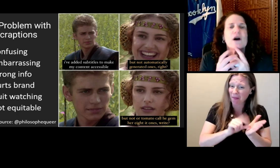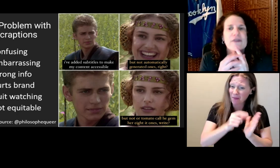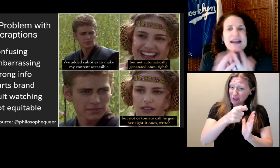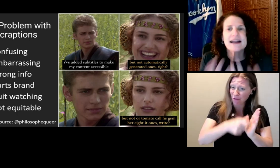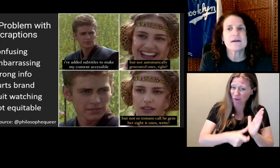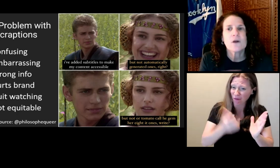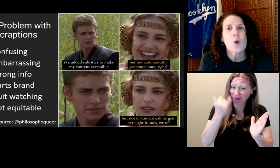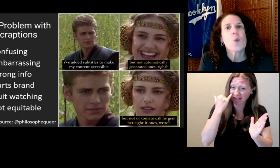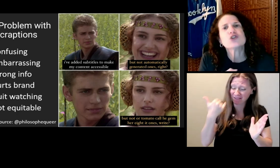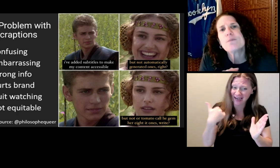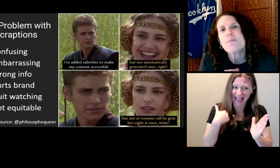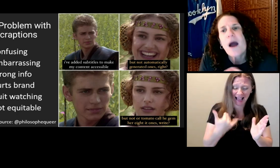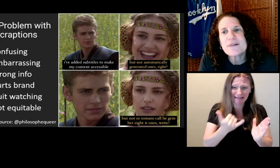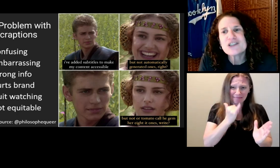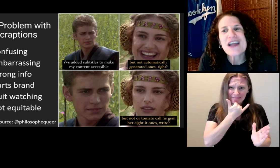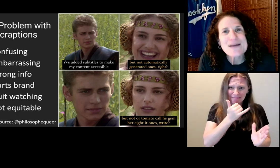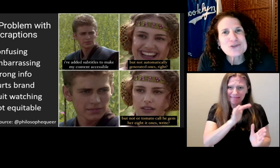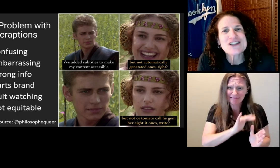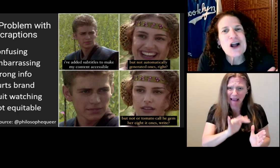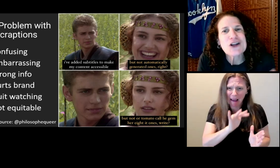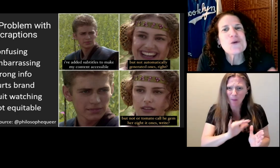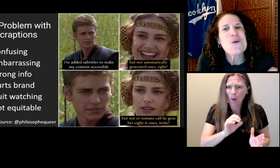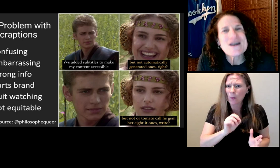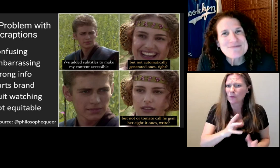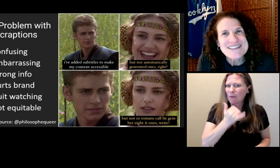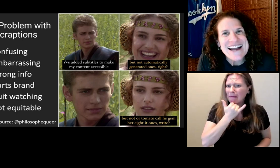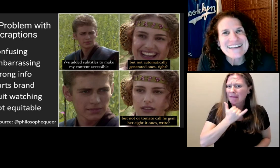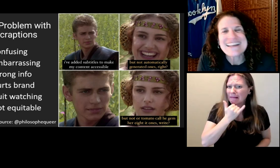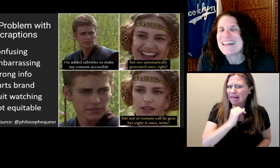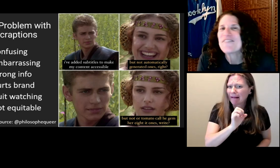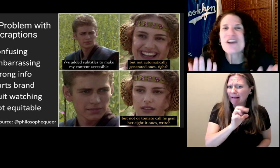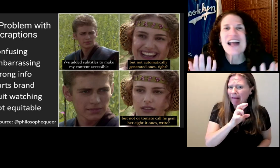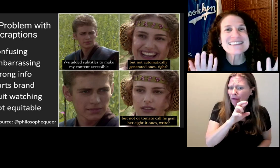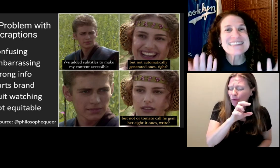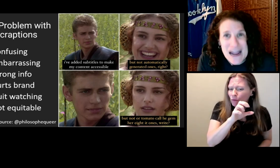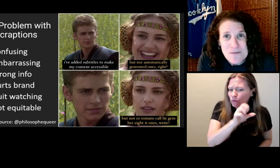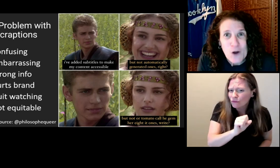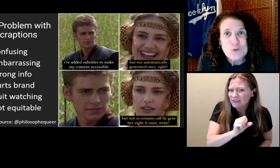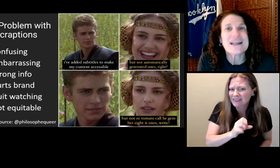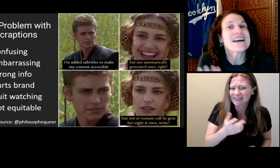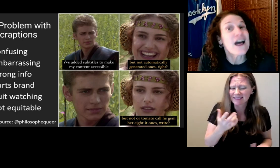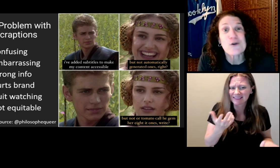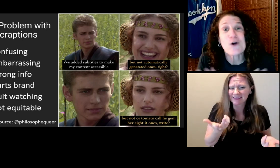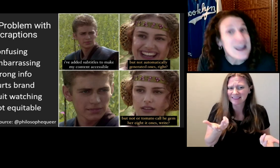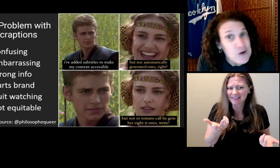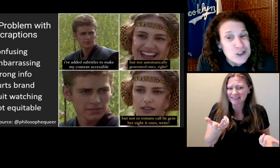Well, then, would you publish captions on your website if it has typos and other errors?